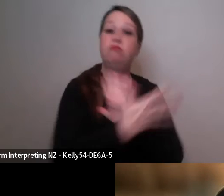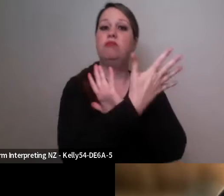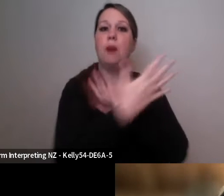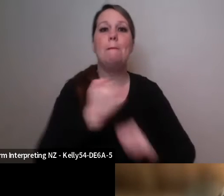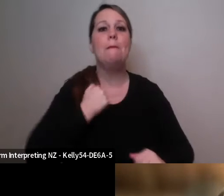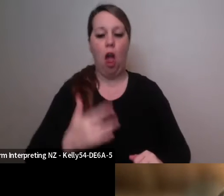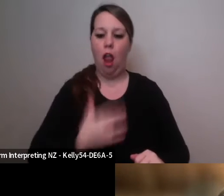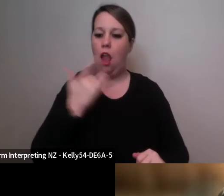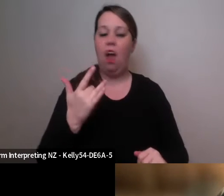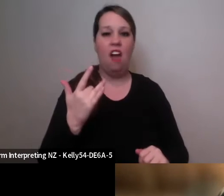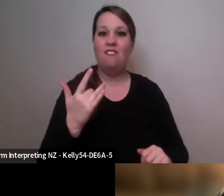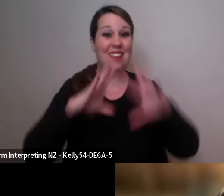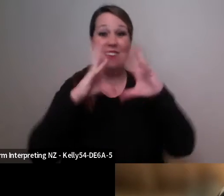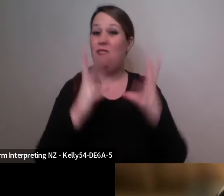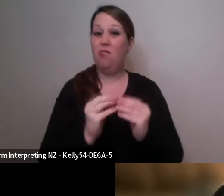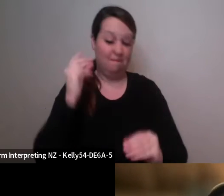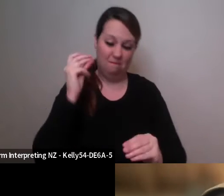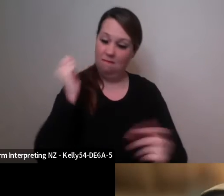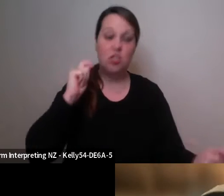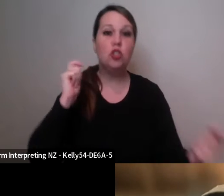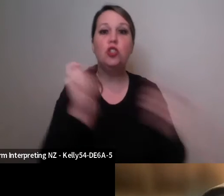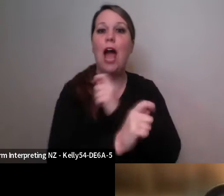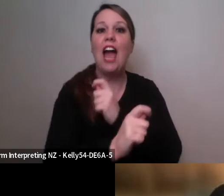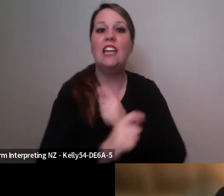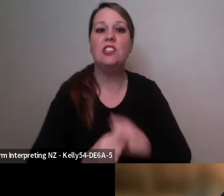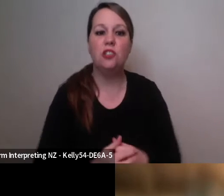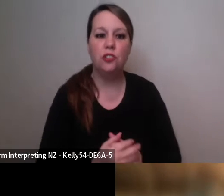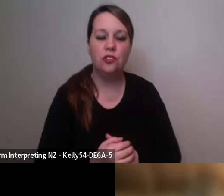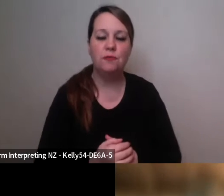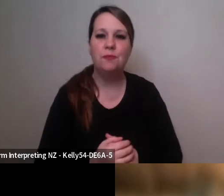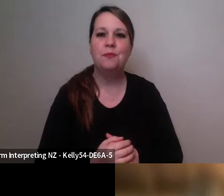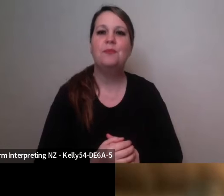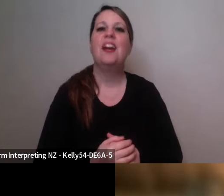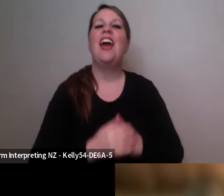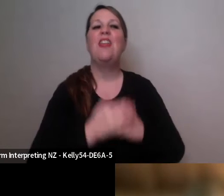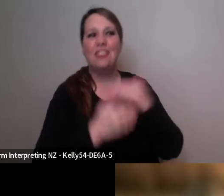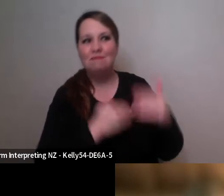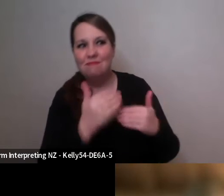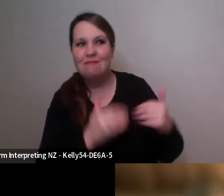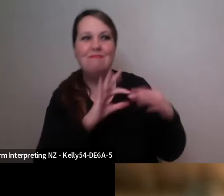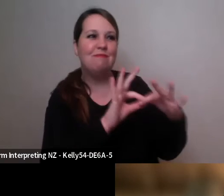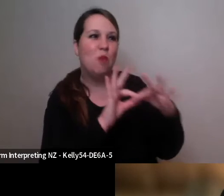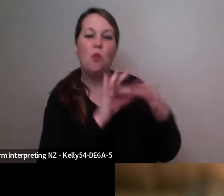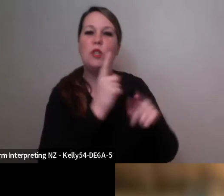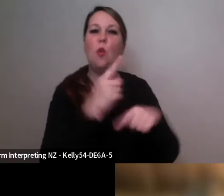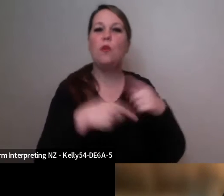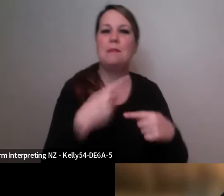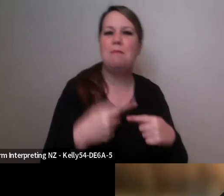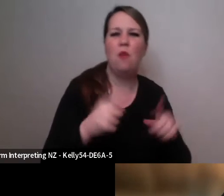matter of seconds and it then drew us into looking at "accident" about what that word means, change,